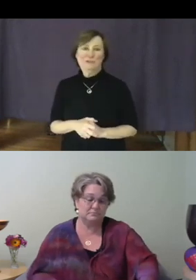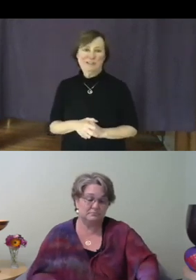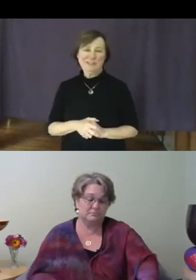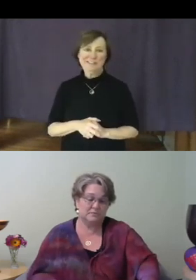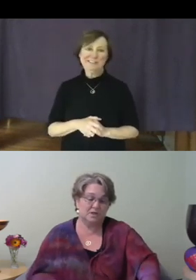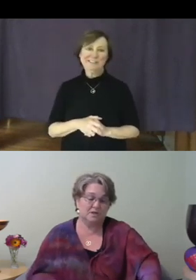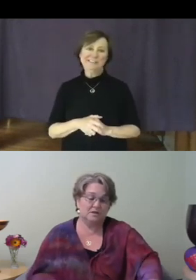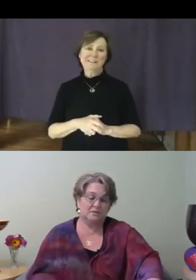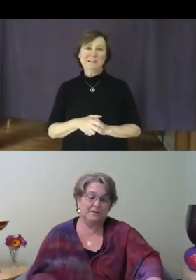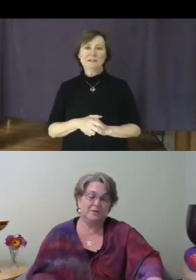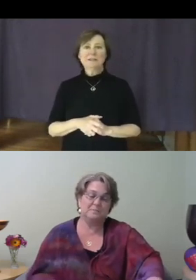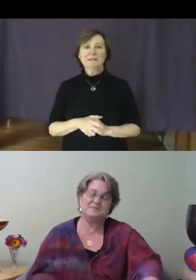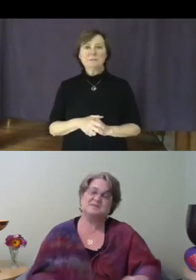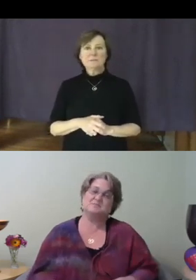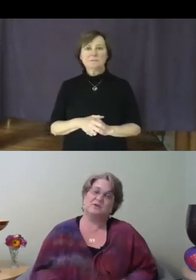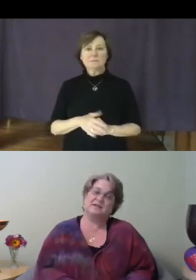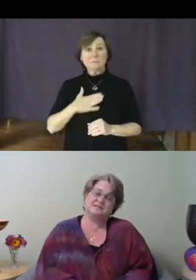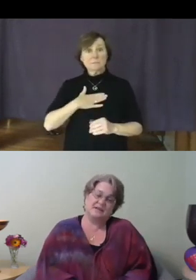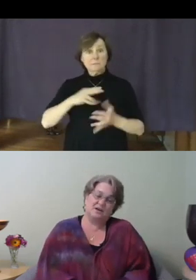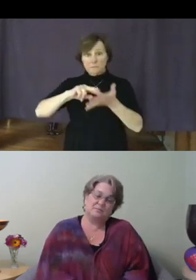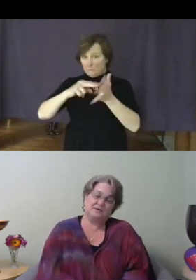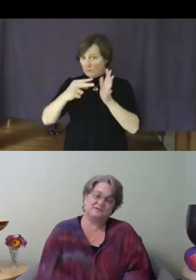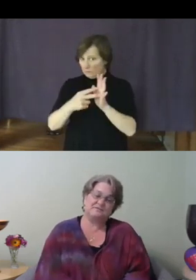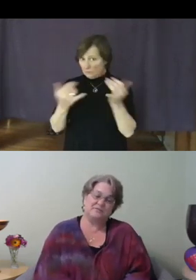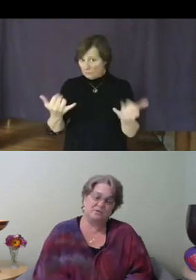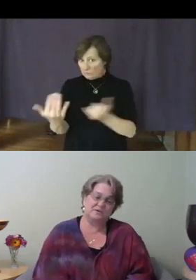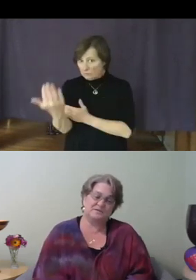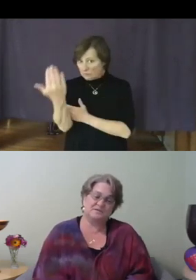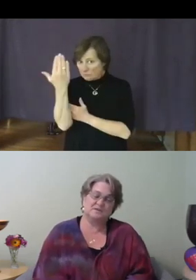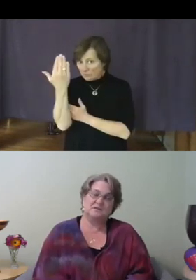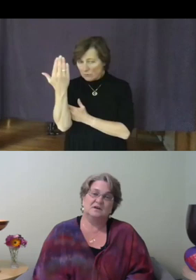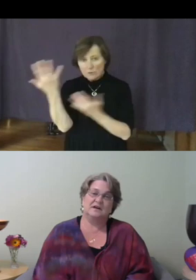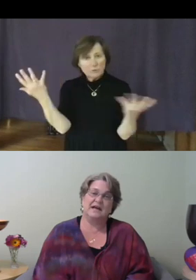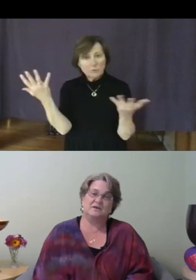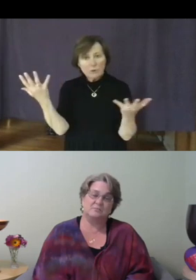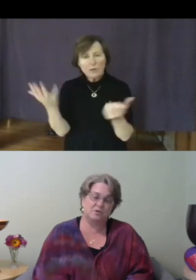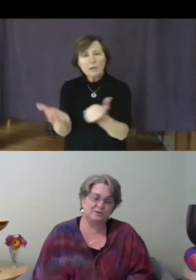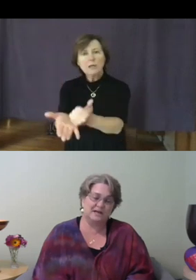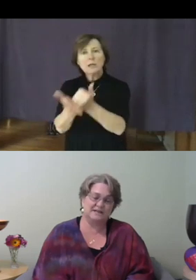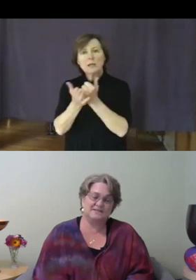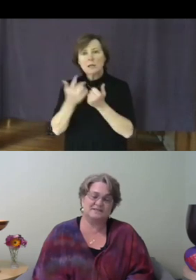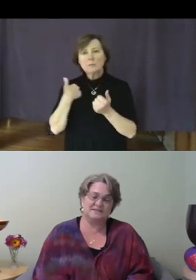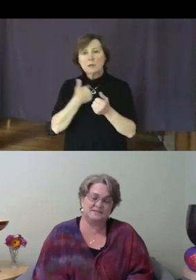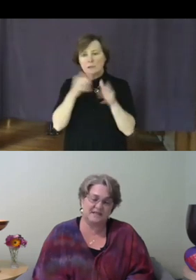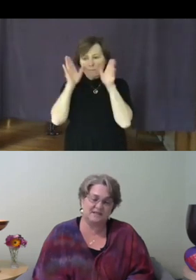My purpose this morning is to help us focus on how to mobilize and sustain